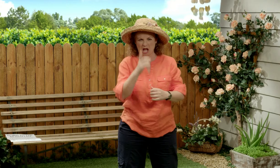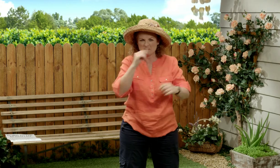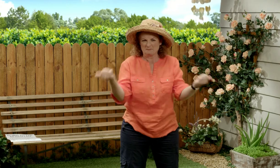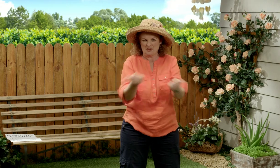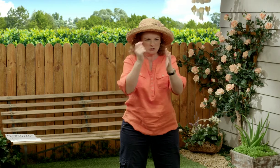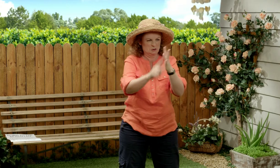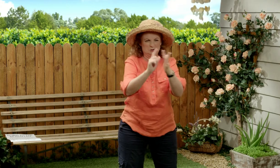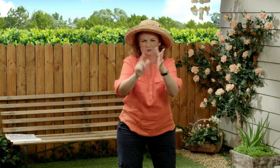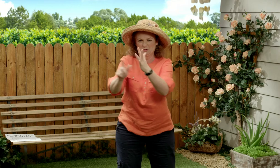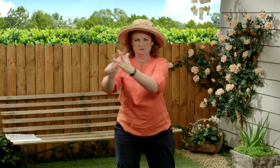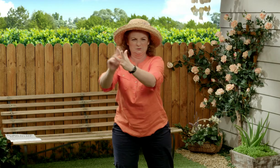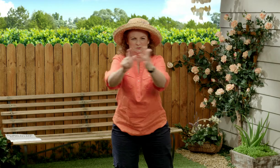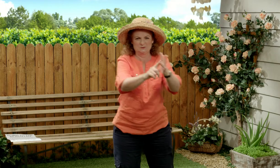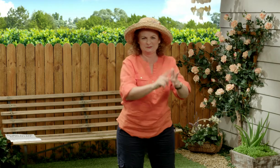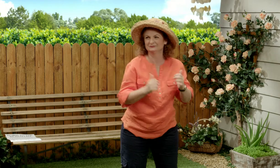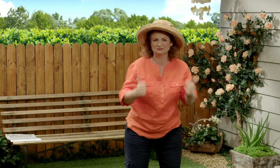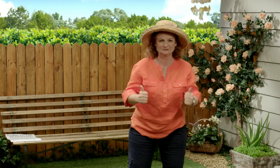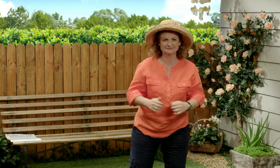There are so many things we can go and do.